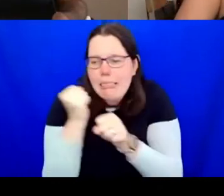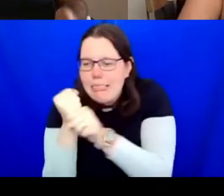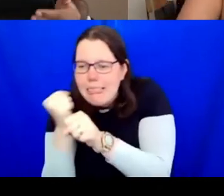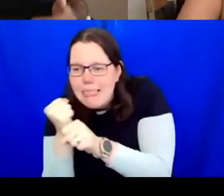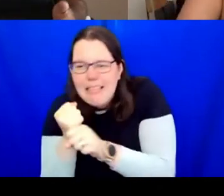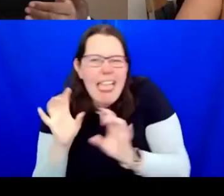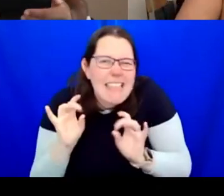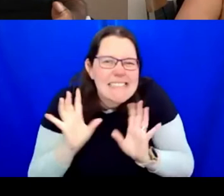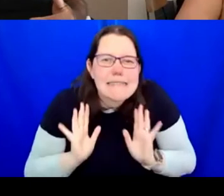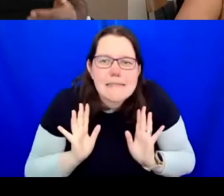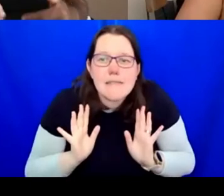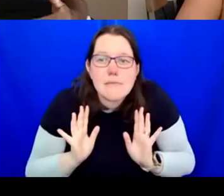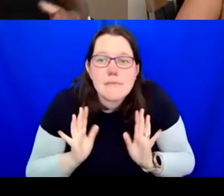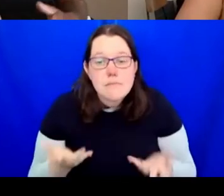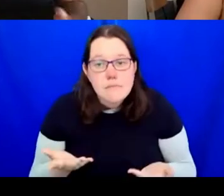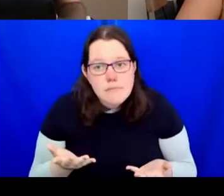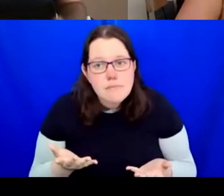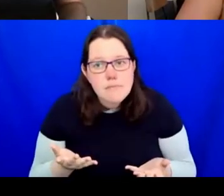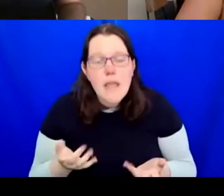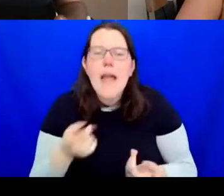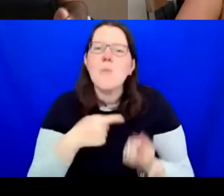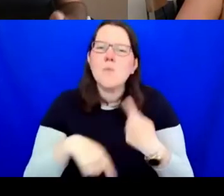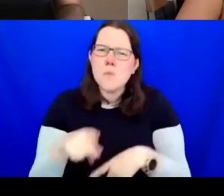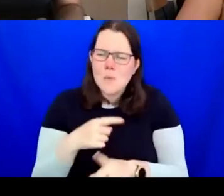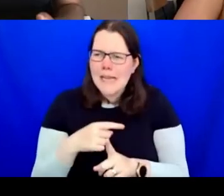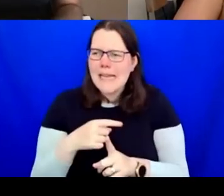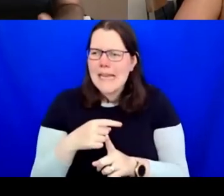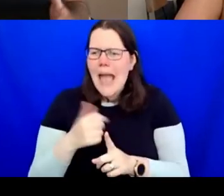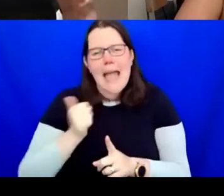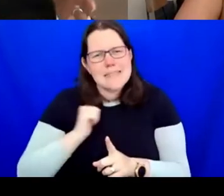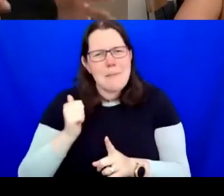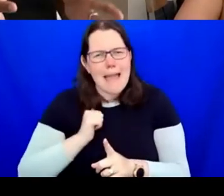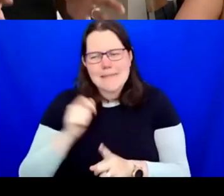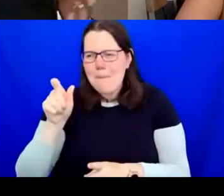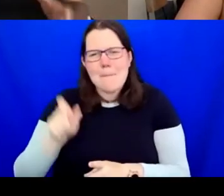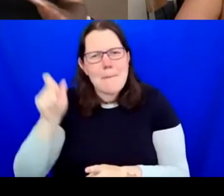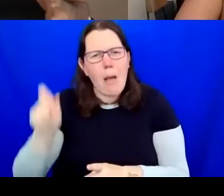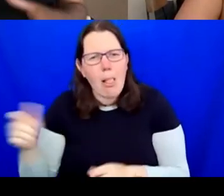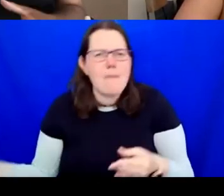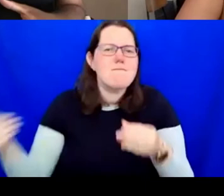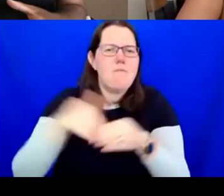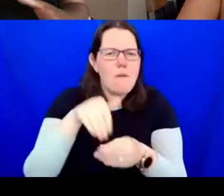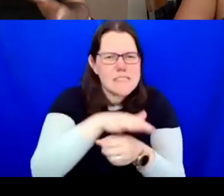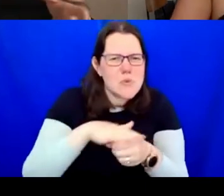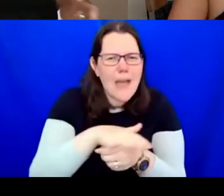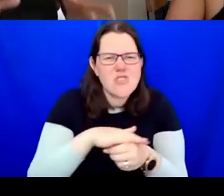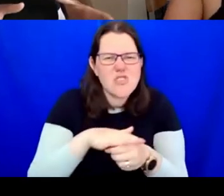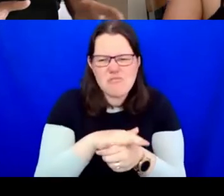expect of the people coming into this situation of change? Are we expecting them to mould themselves